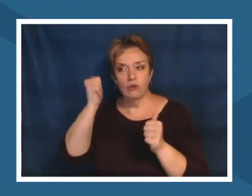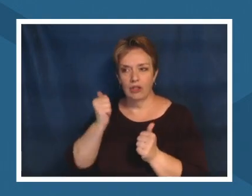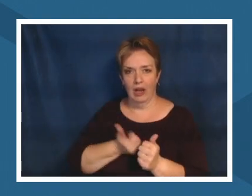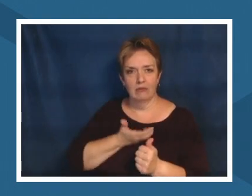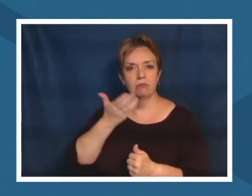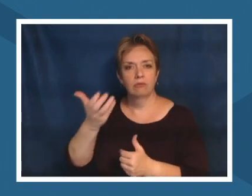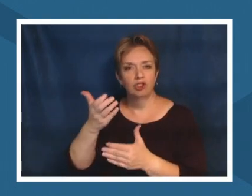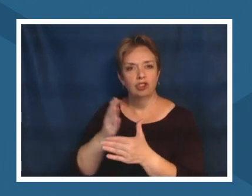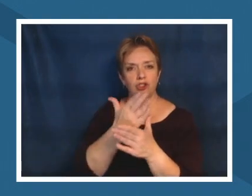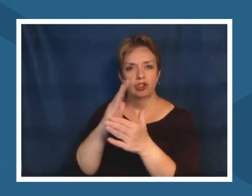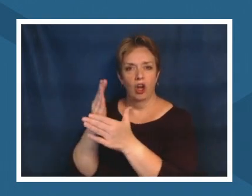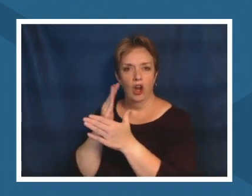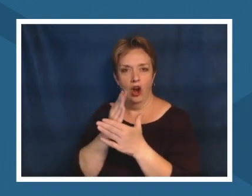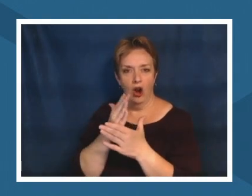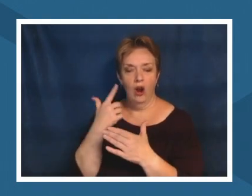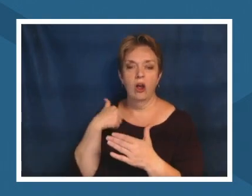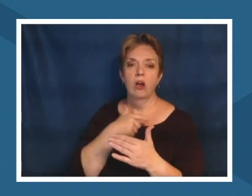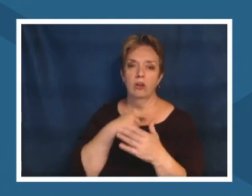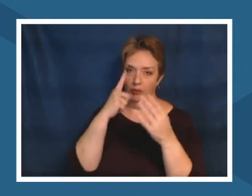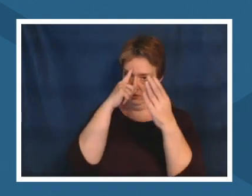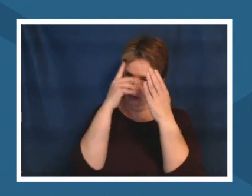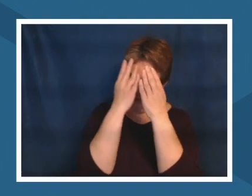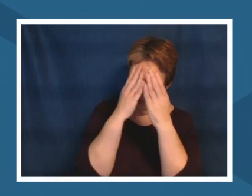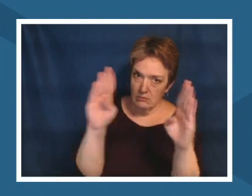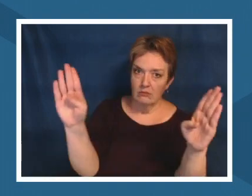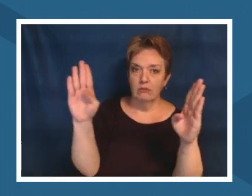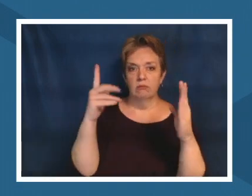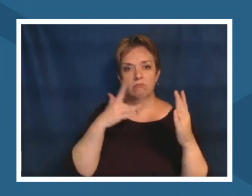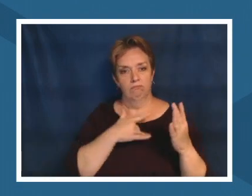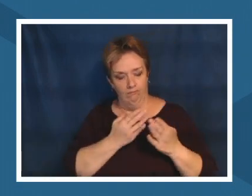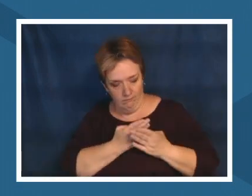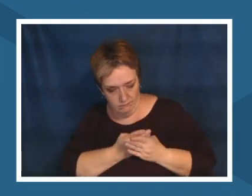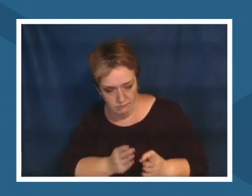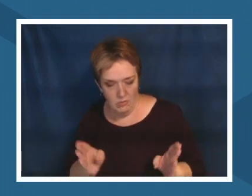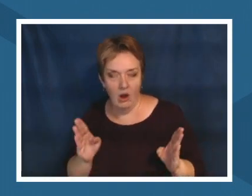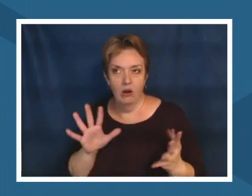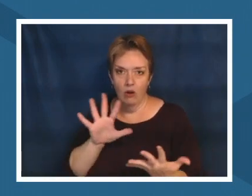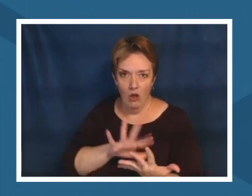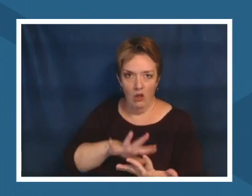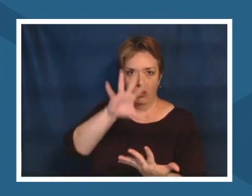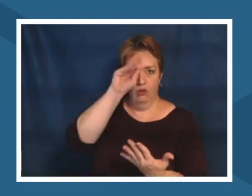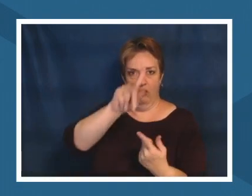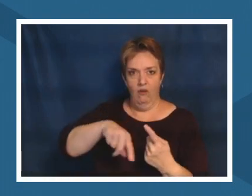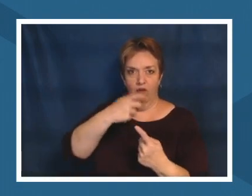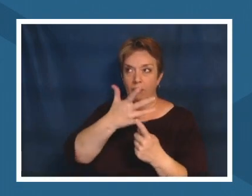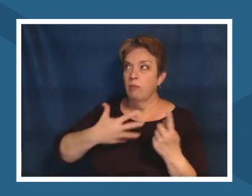our ears and our spirits to the teachings that are all around us because